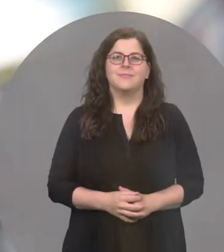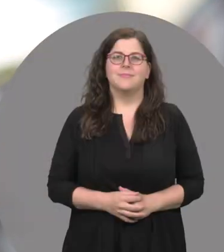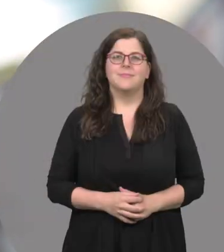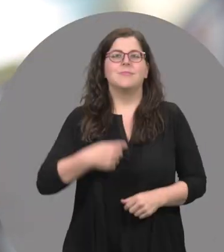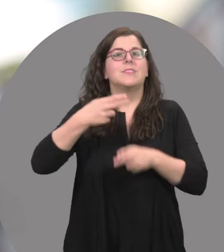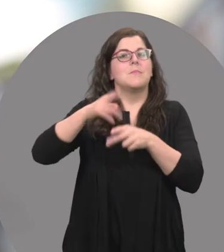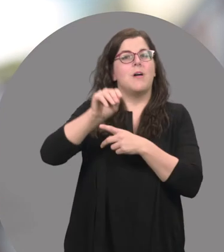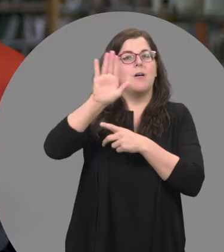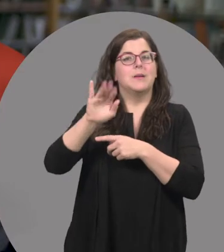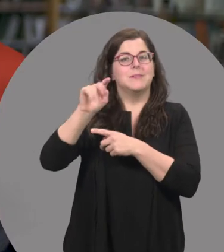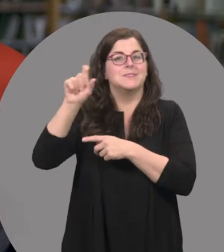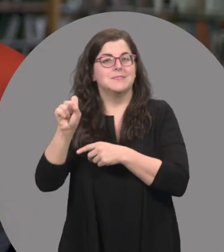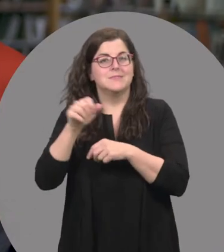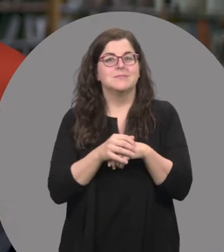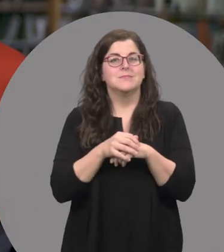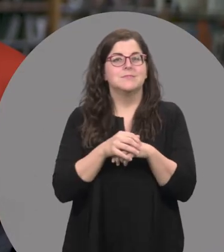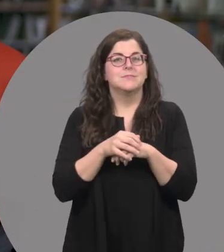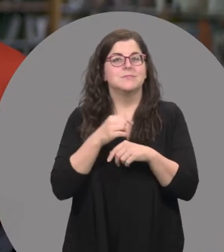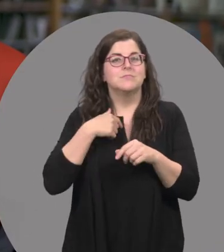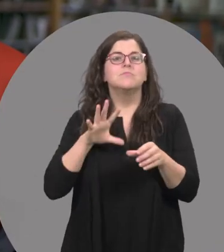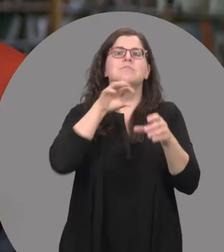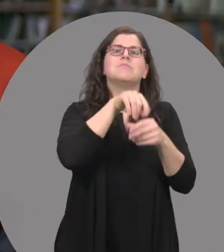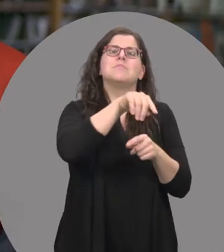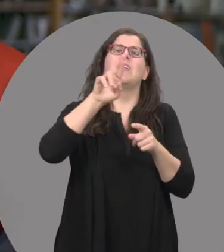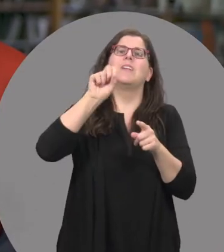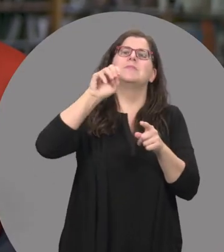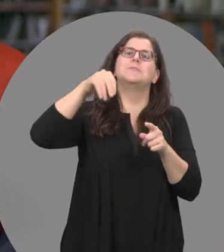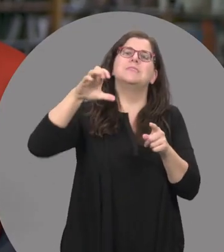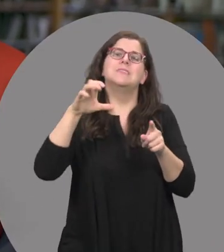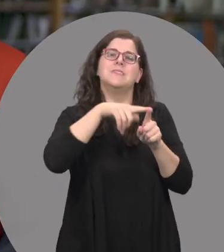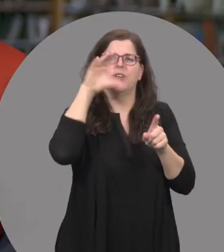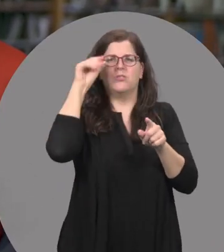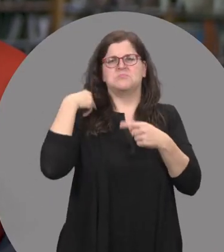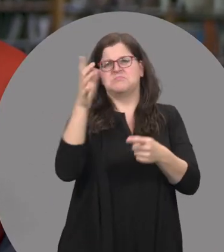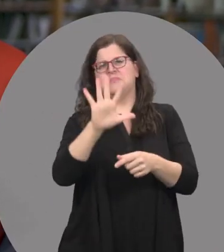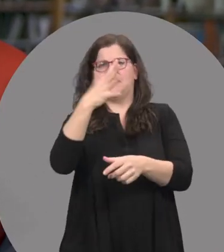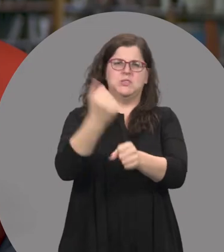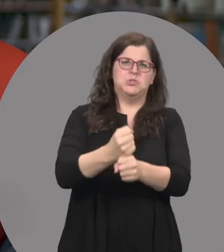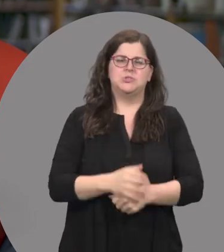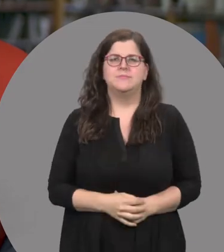Bobby: My name is Bobby Betts. I’ve been an RSMC here in Fredericton for coming on to five years.